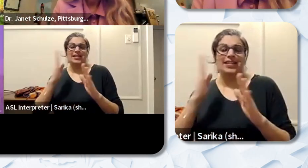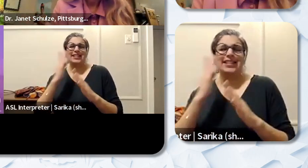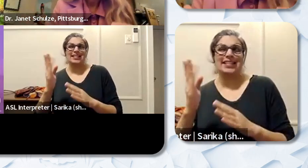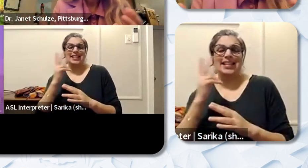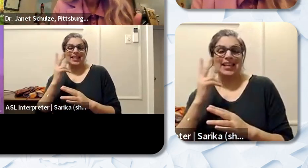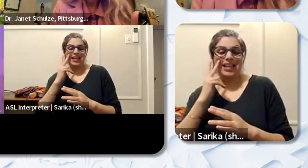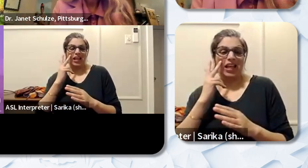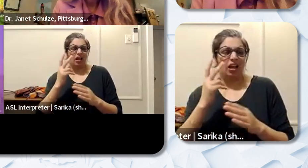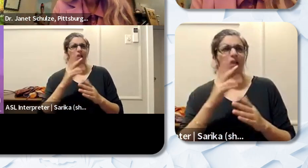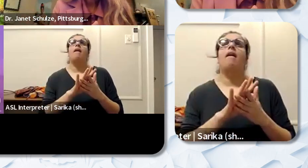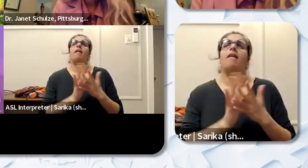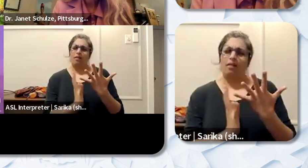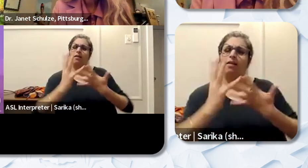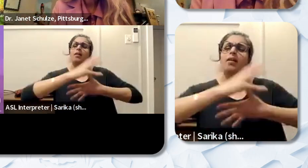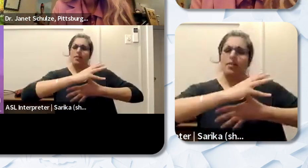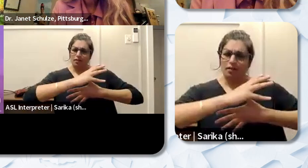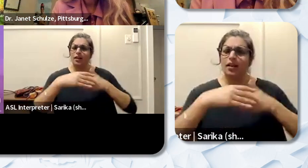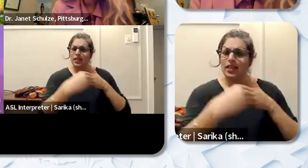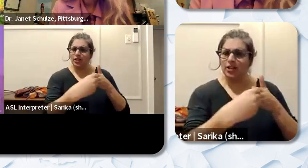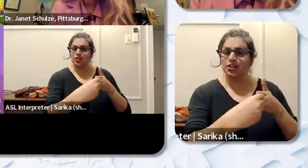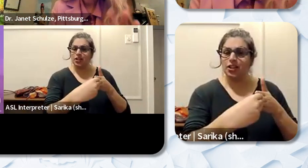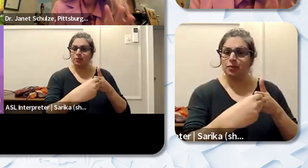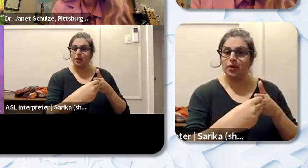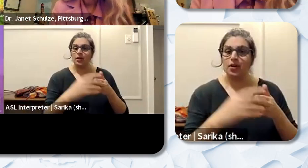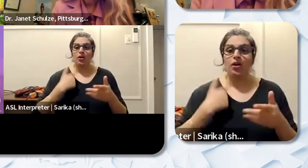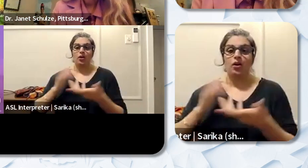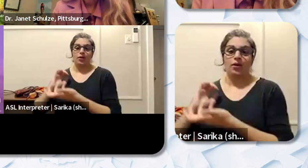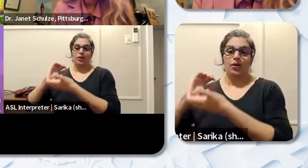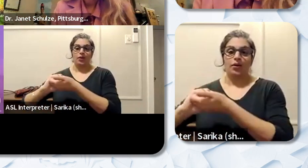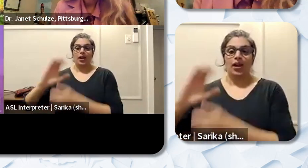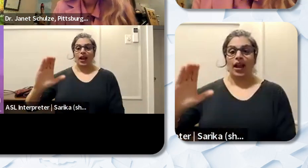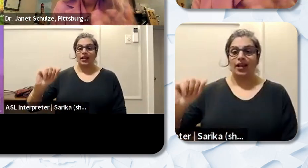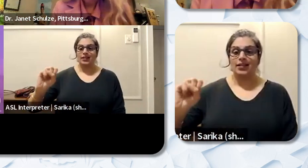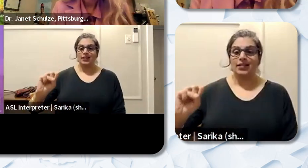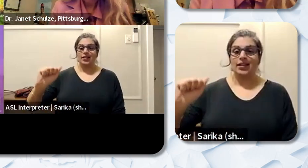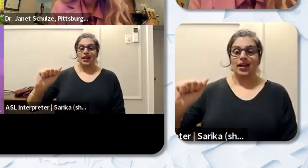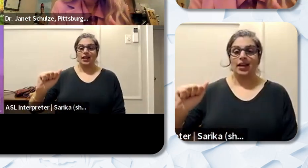as well too. We partner with CASA the California Association of African American